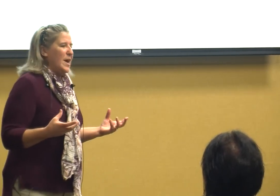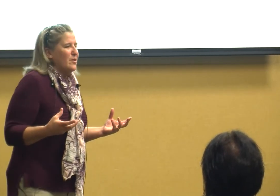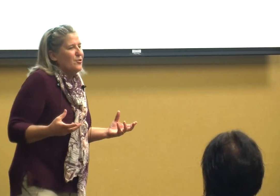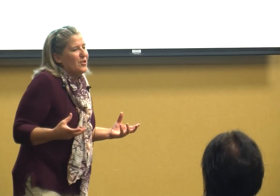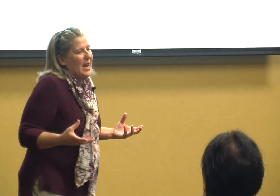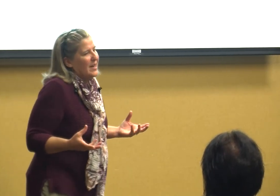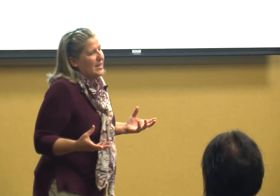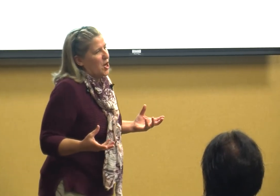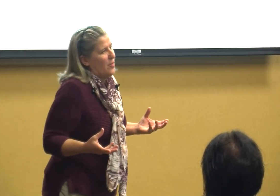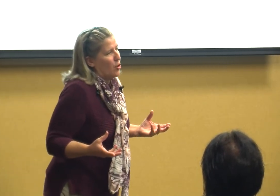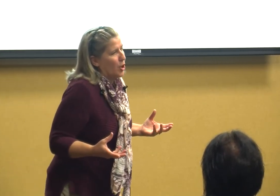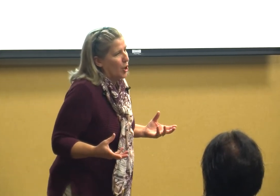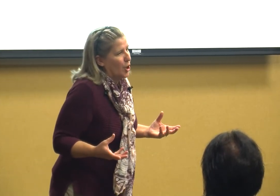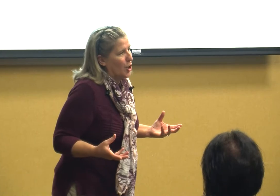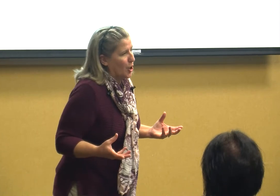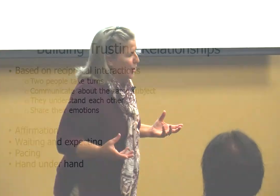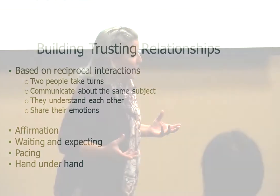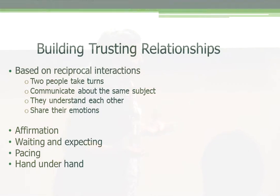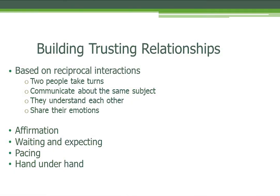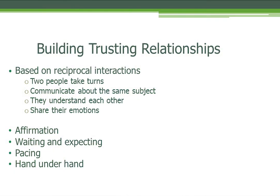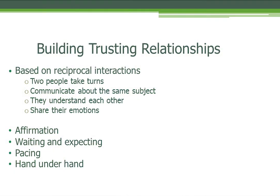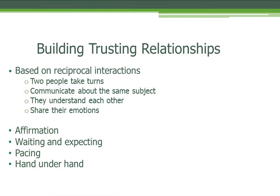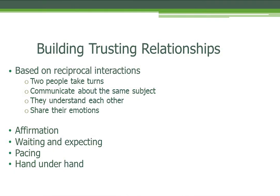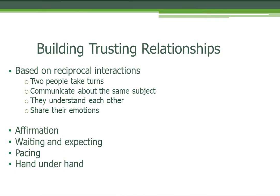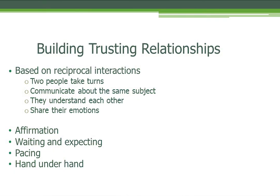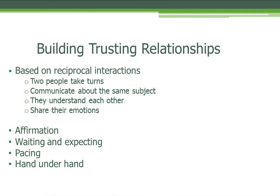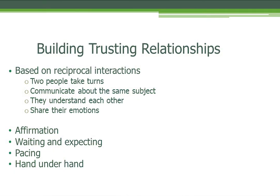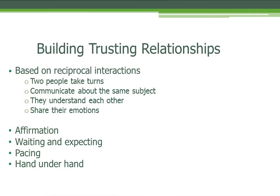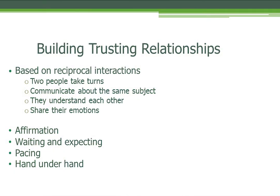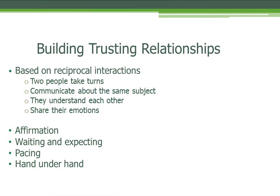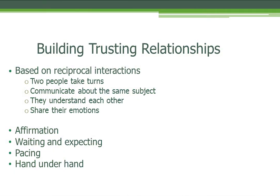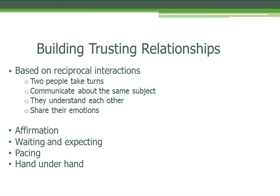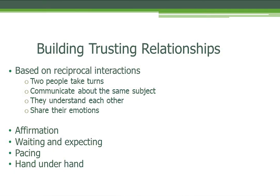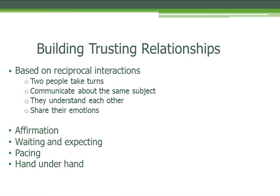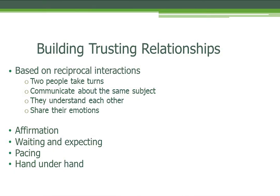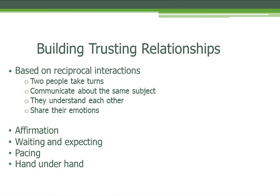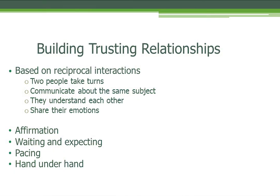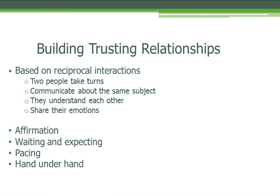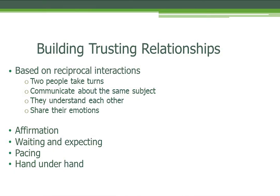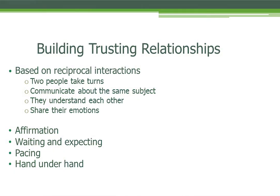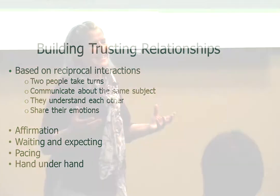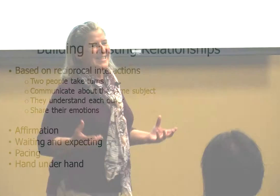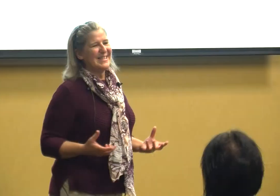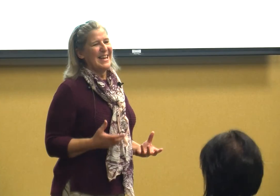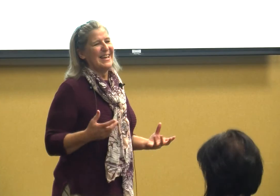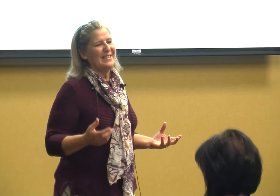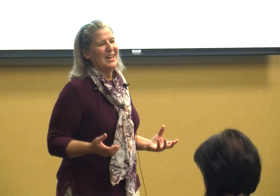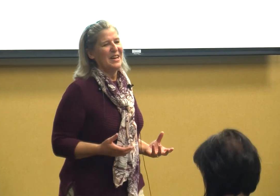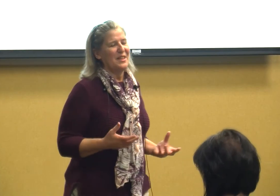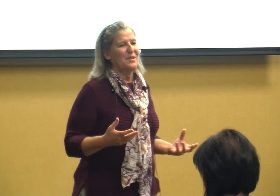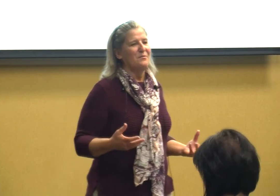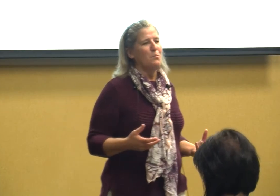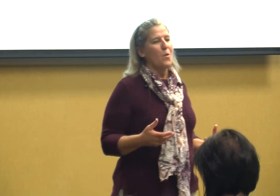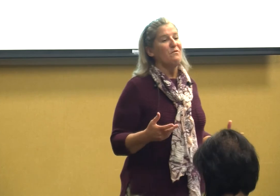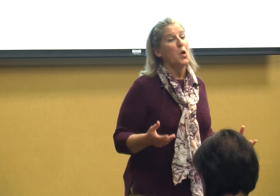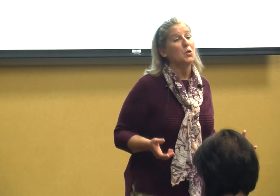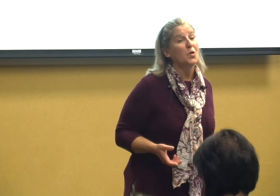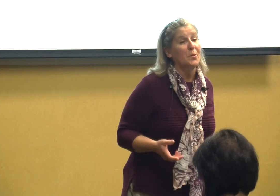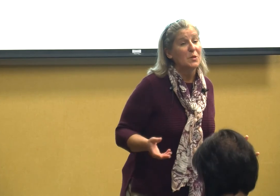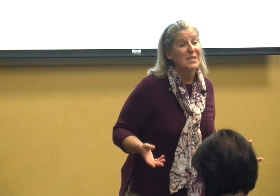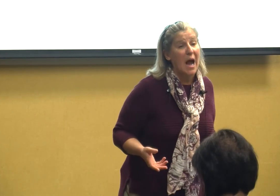understand each other and we share our emotions they get to see the the more vulnerable side of